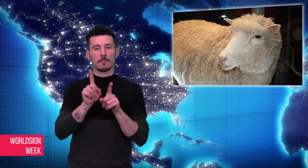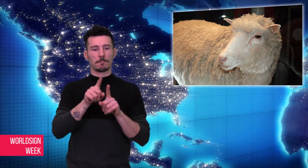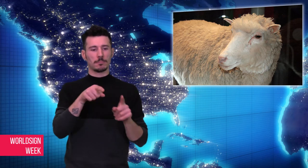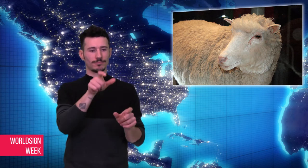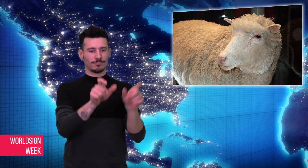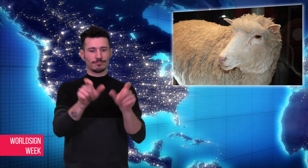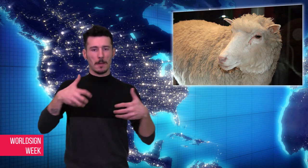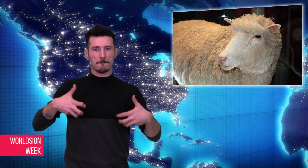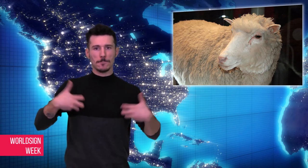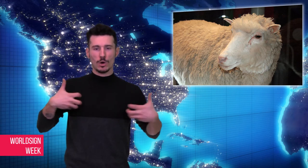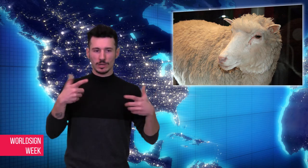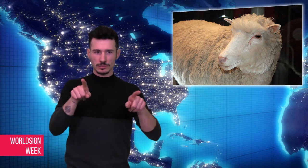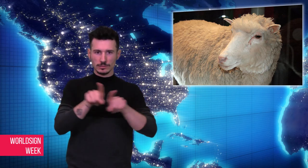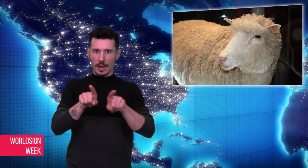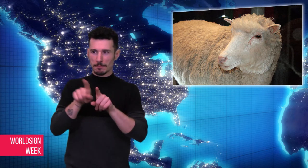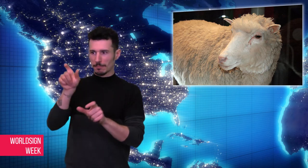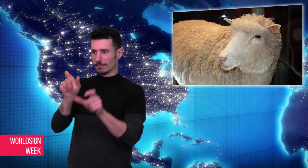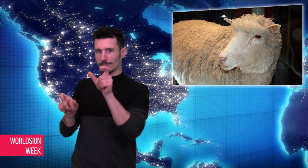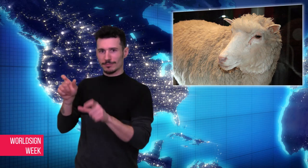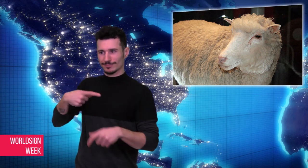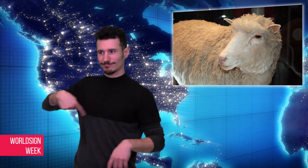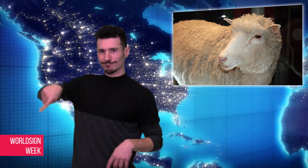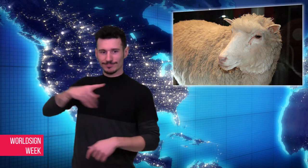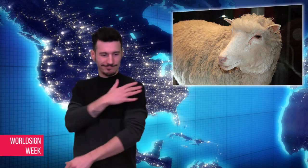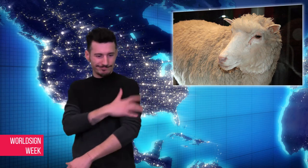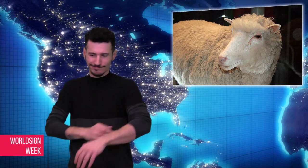of cloning monkeys was to produce them